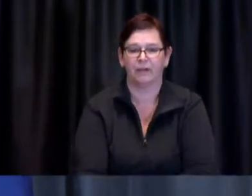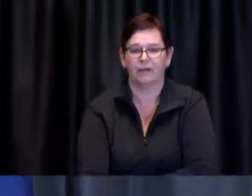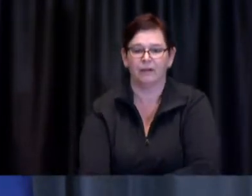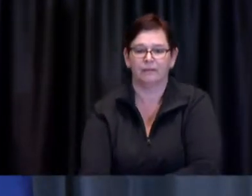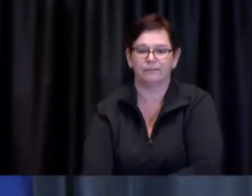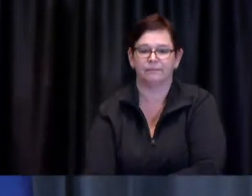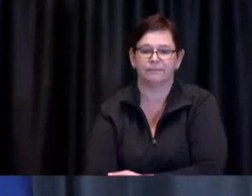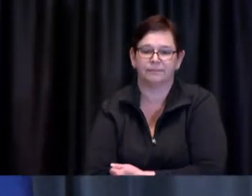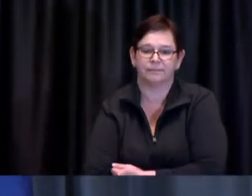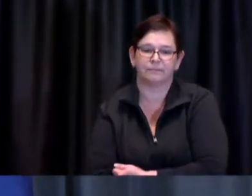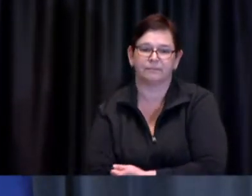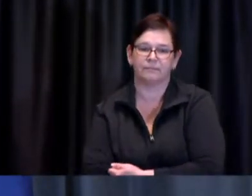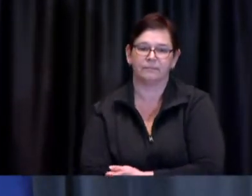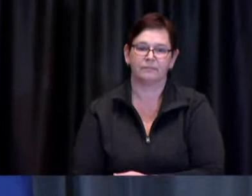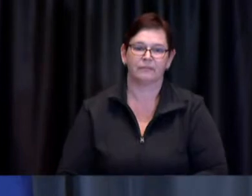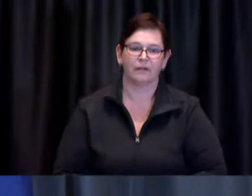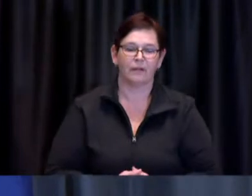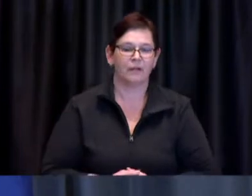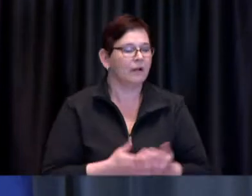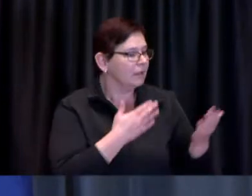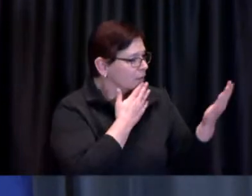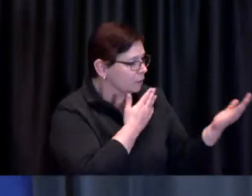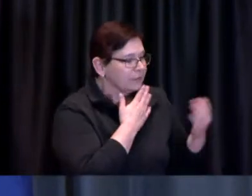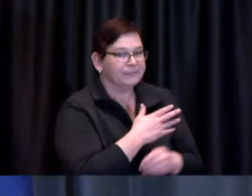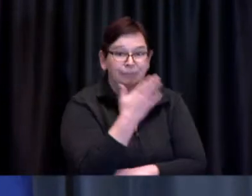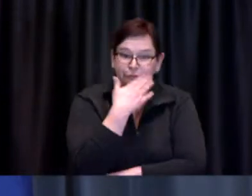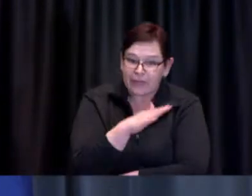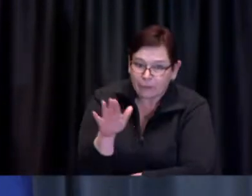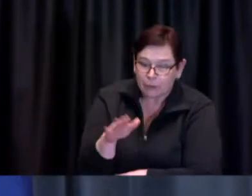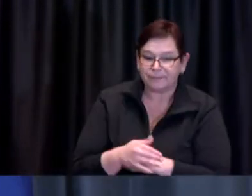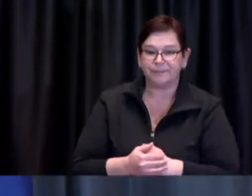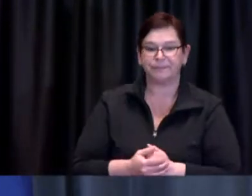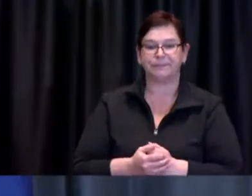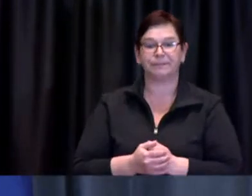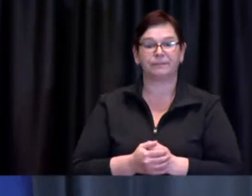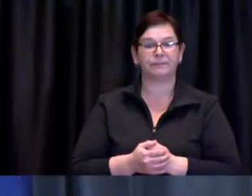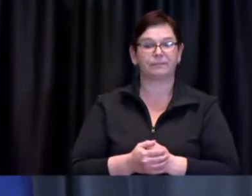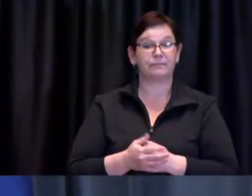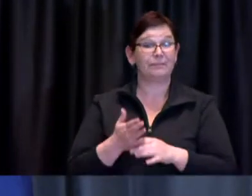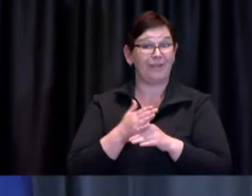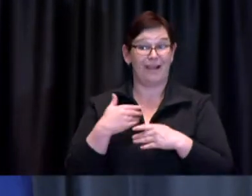Chief Pegg: Thank you Mayor Tory good afternoon. Before I begin my formal remarks this afternoon